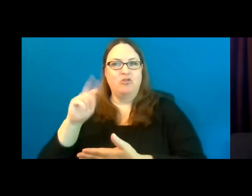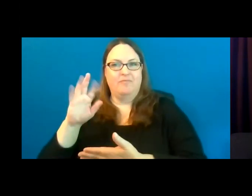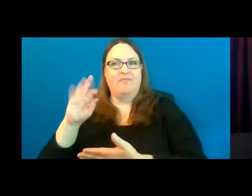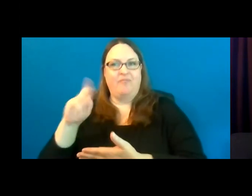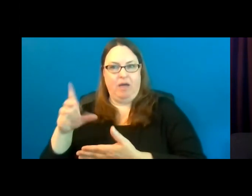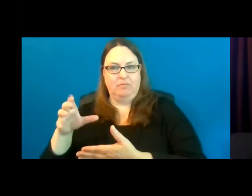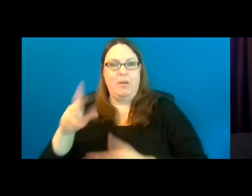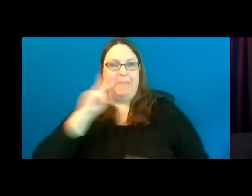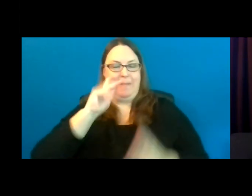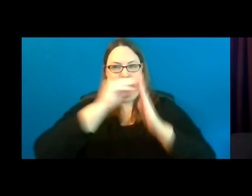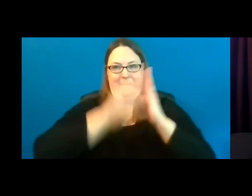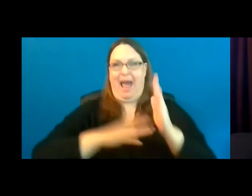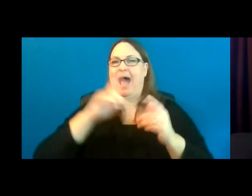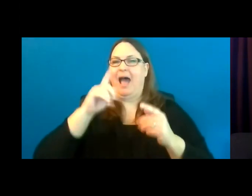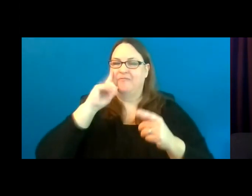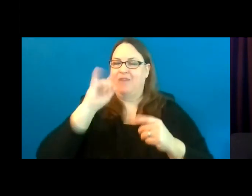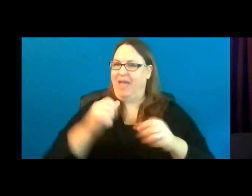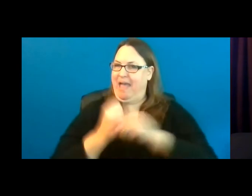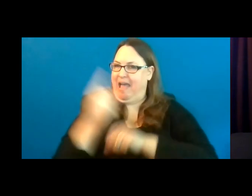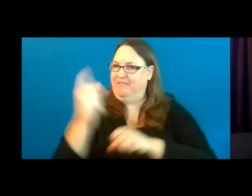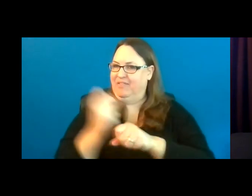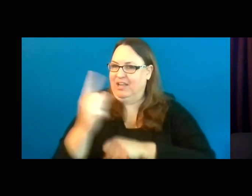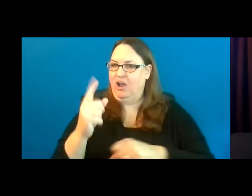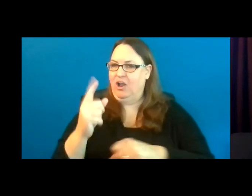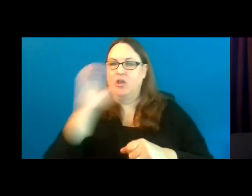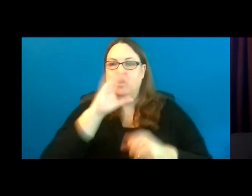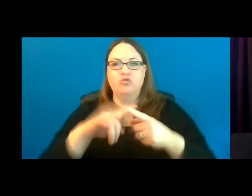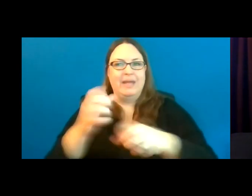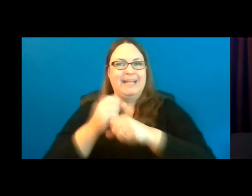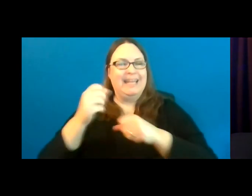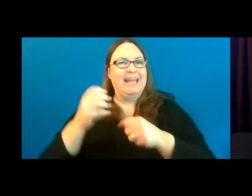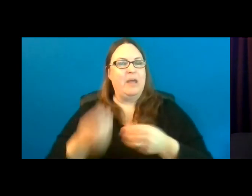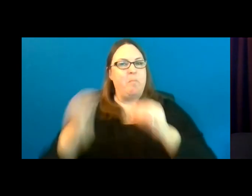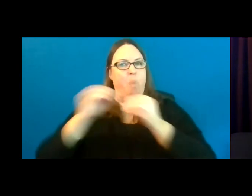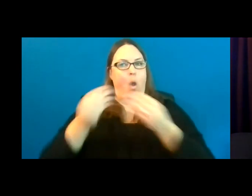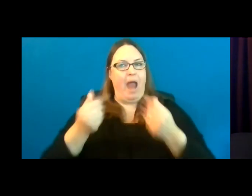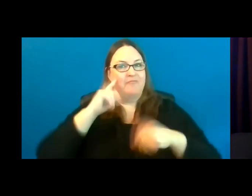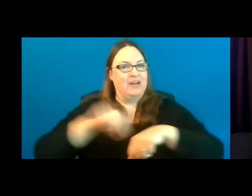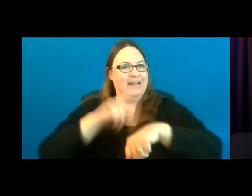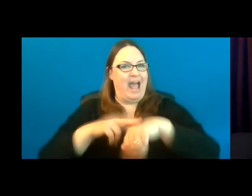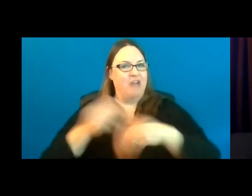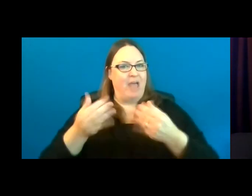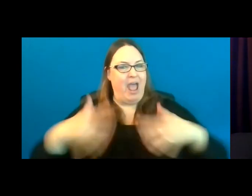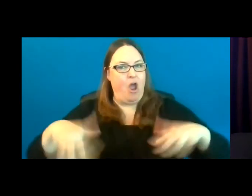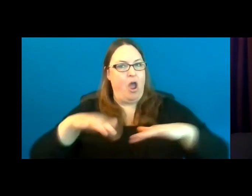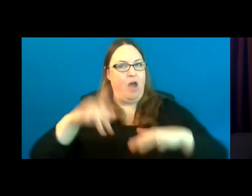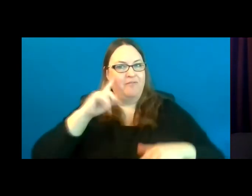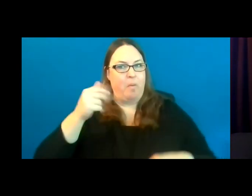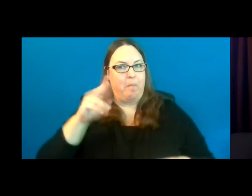They use these grants to acquire additional land for natural areas and parks, and to develop their existing lands.